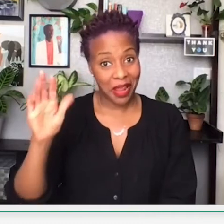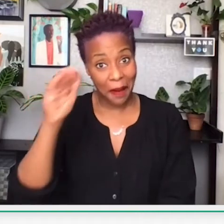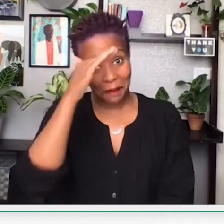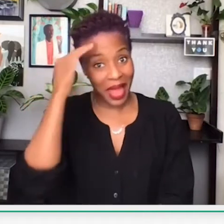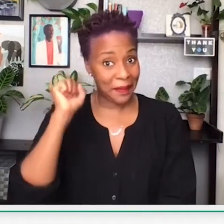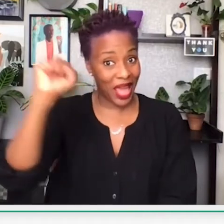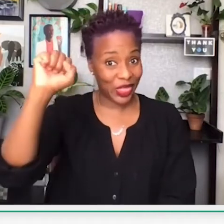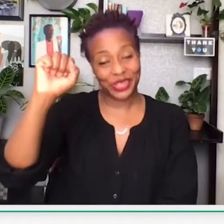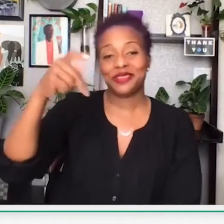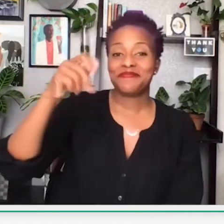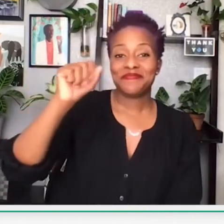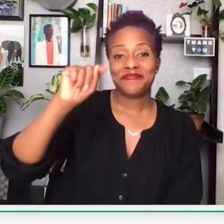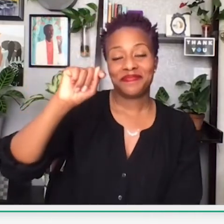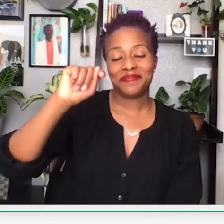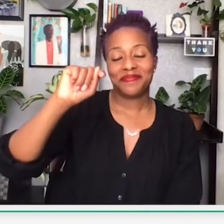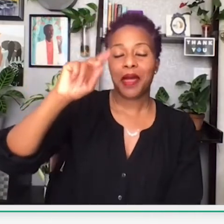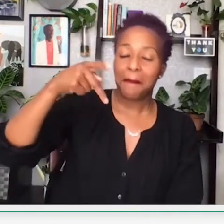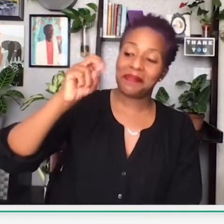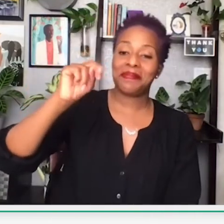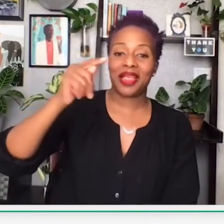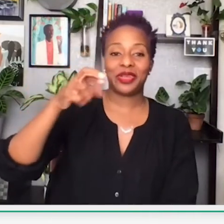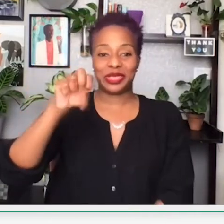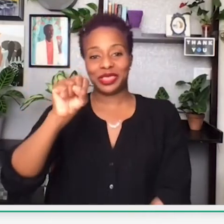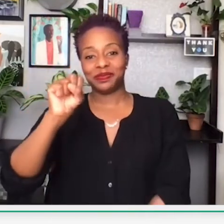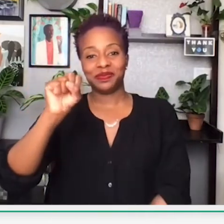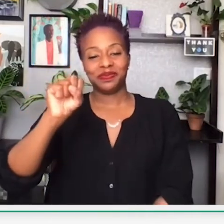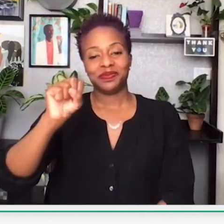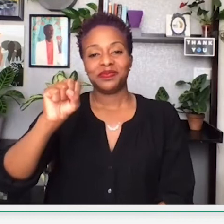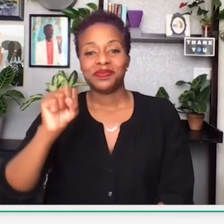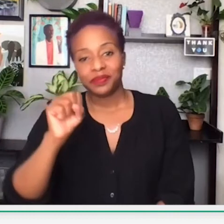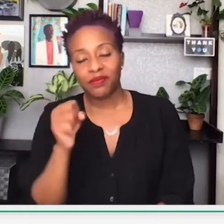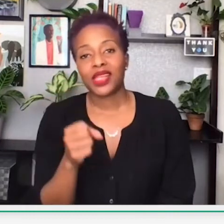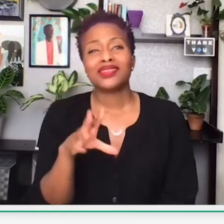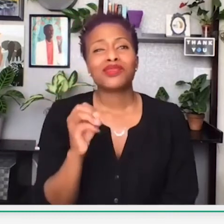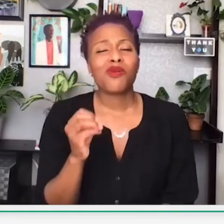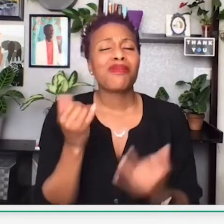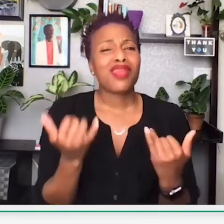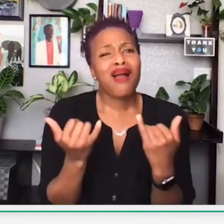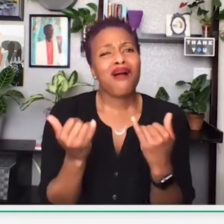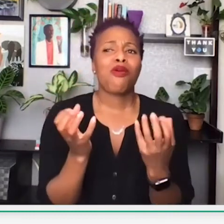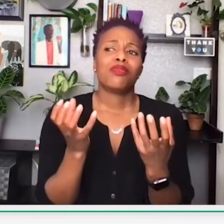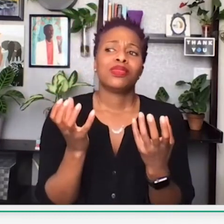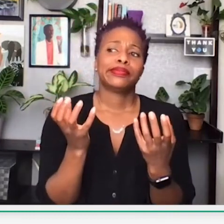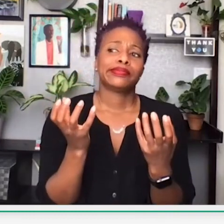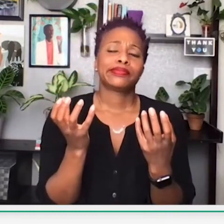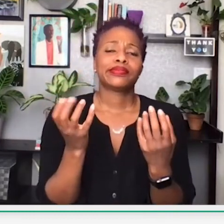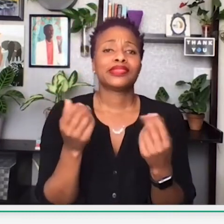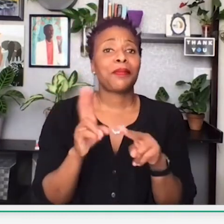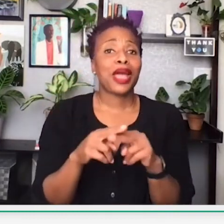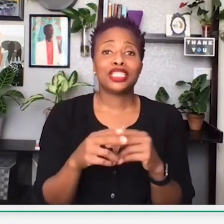All right, now fast forward to 1966. The Black Panthers.